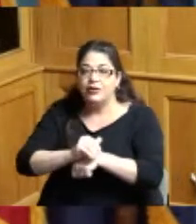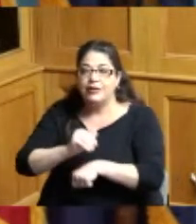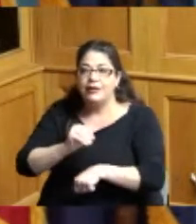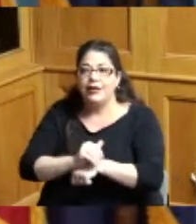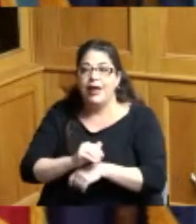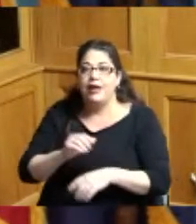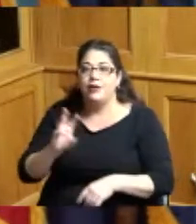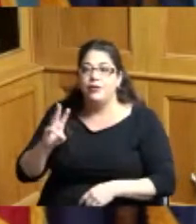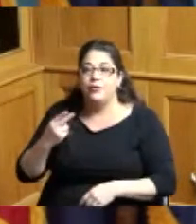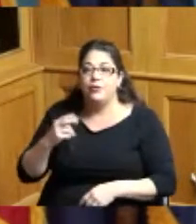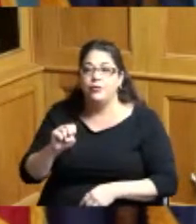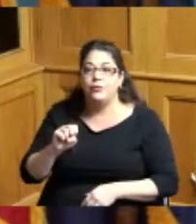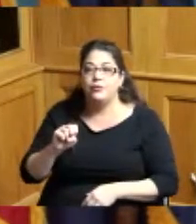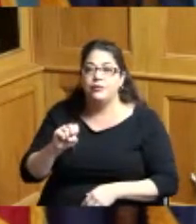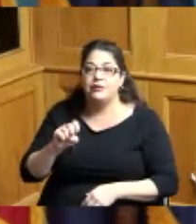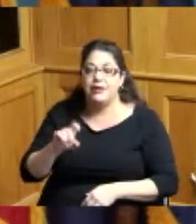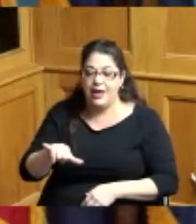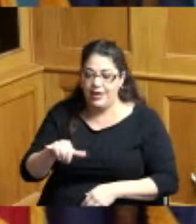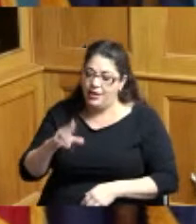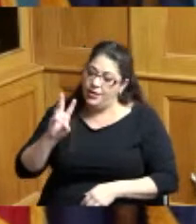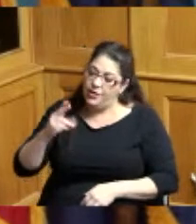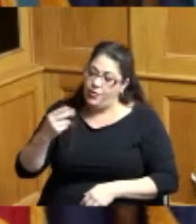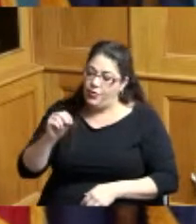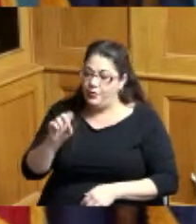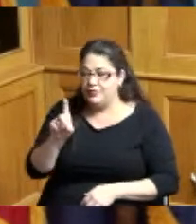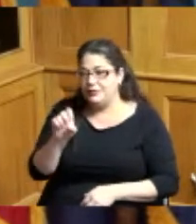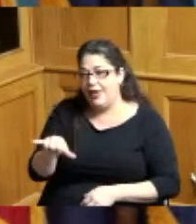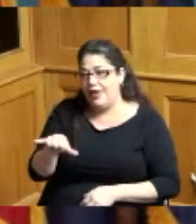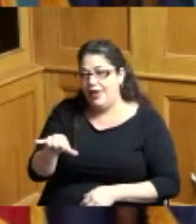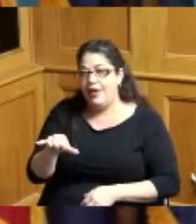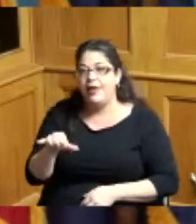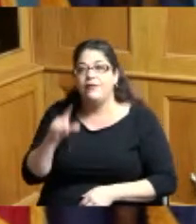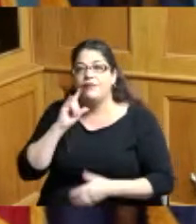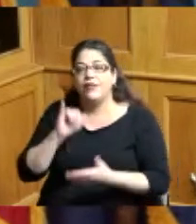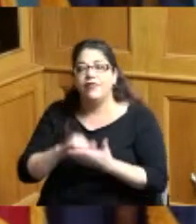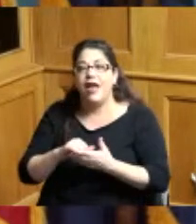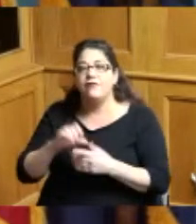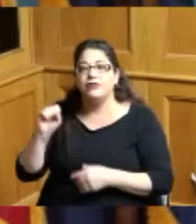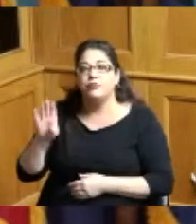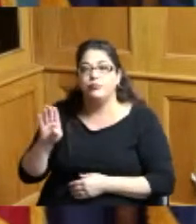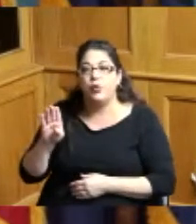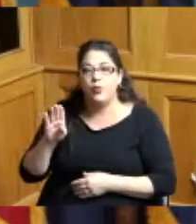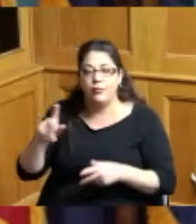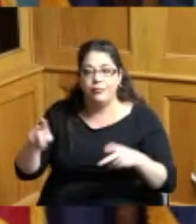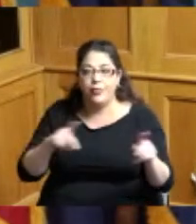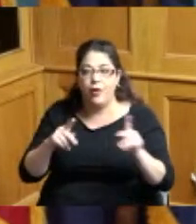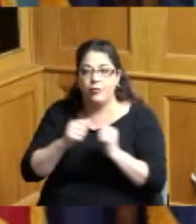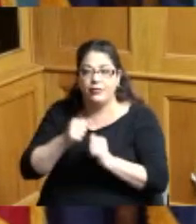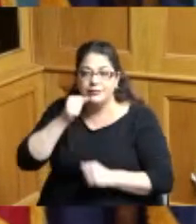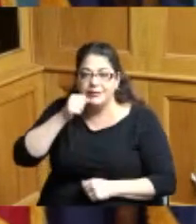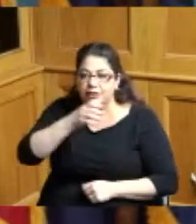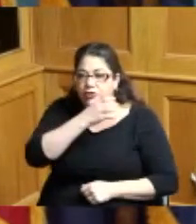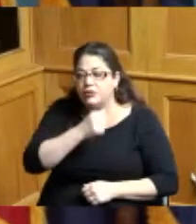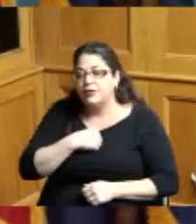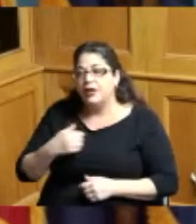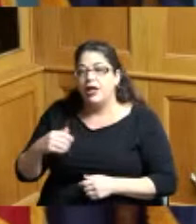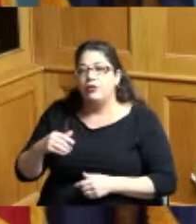who day watch getting ready for the Super Bowl party with seniors at new prospect baptist church